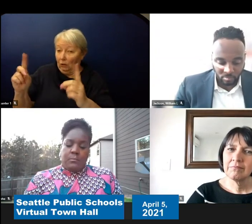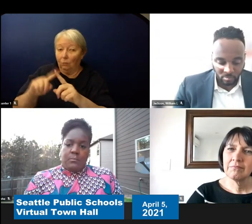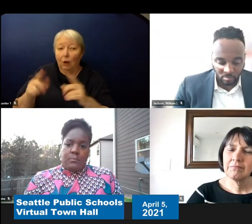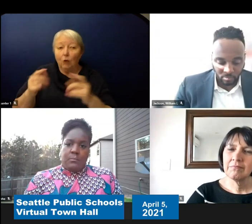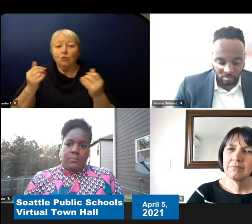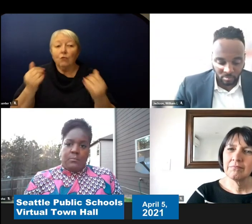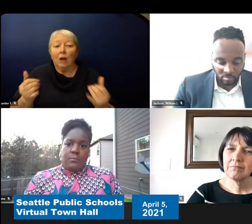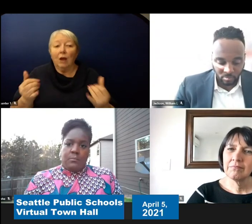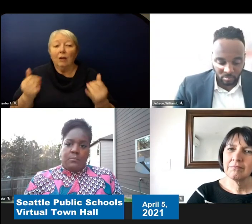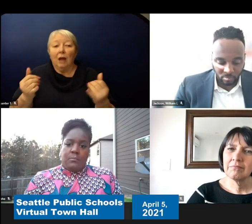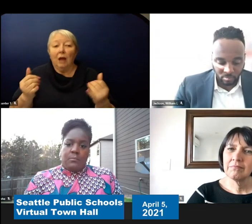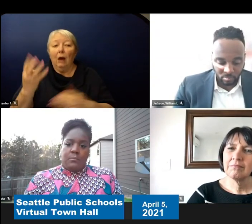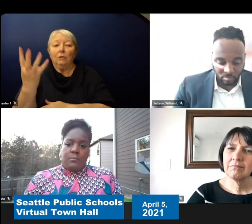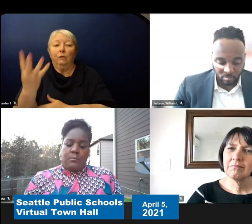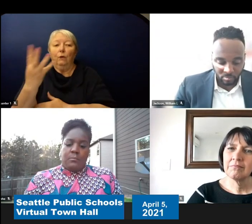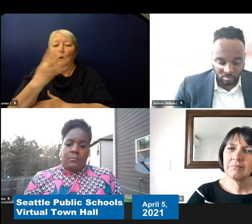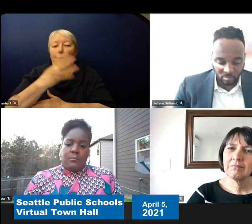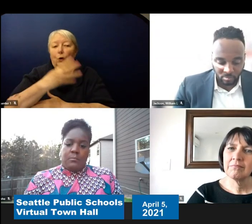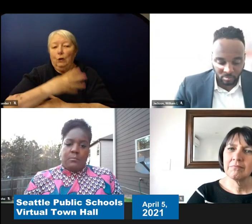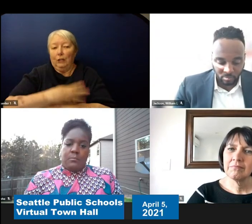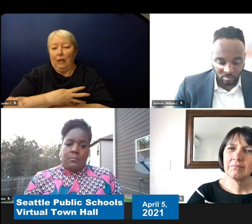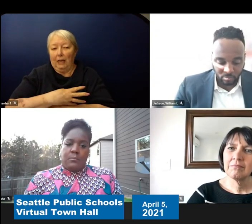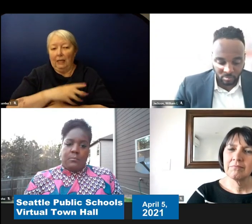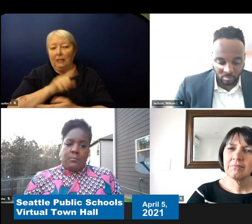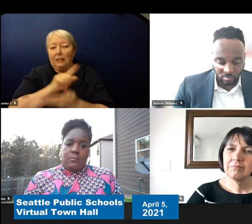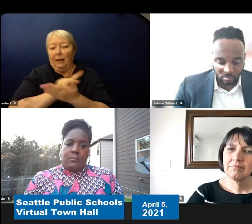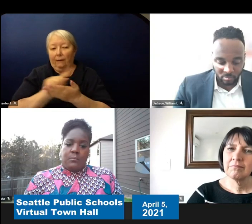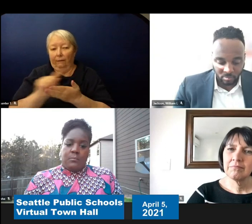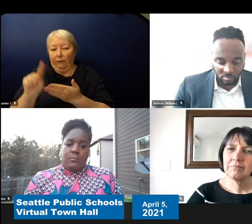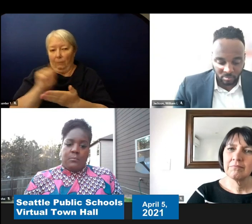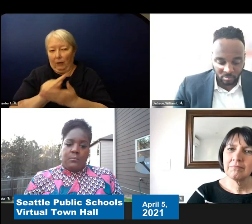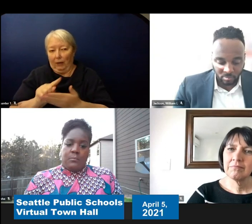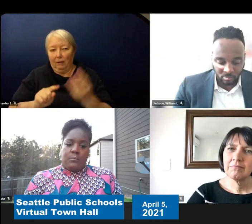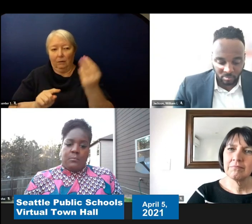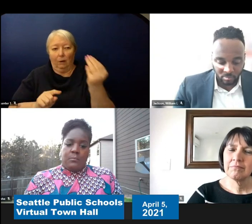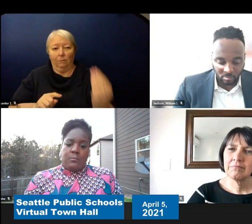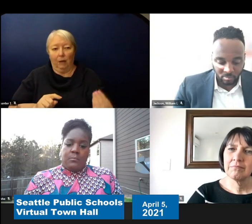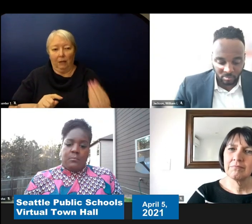So those IEP teams could make those decisions. And families are always part of that process.